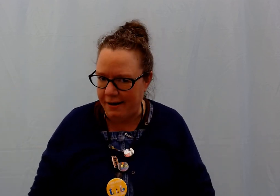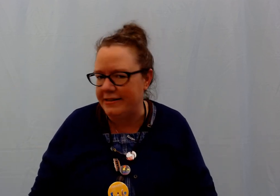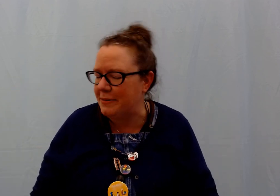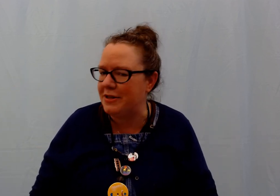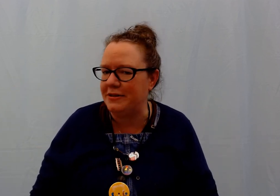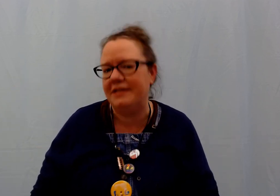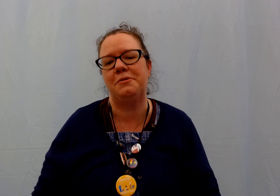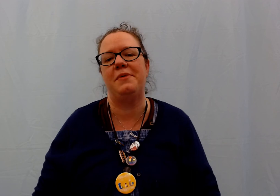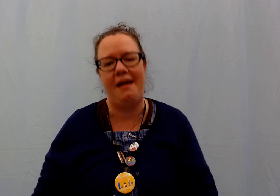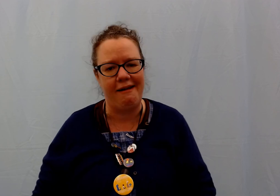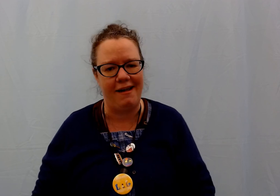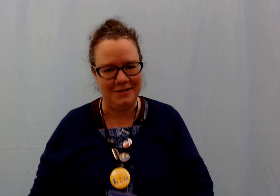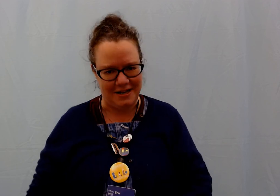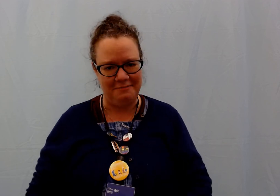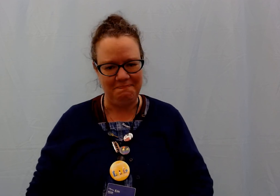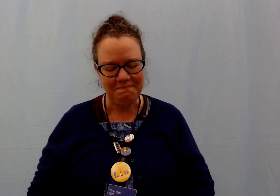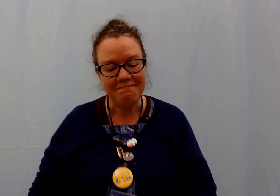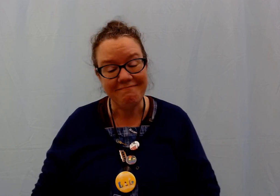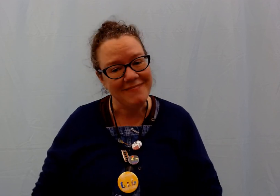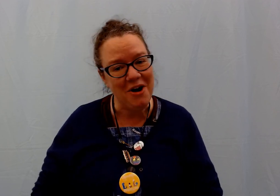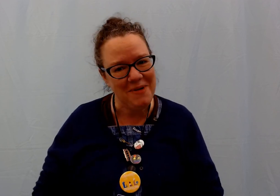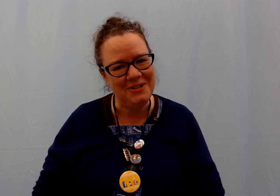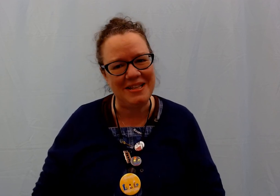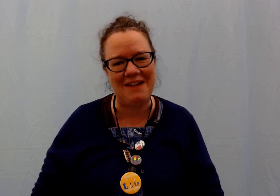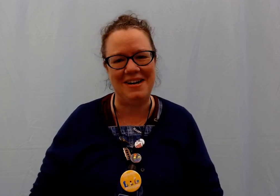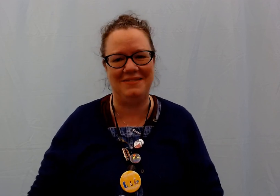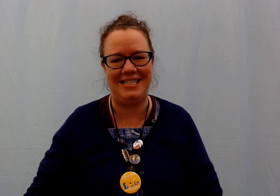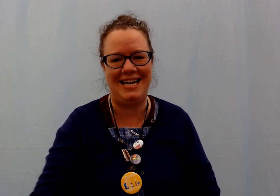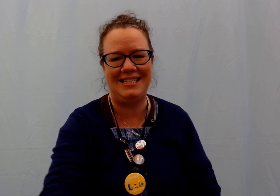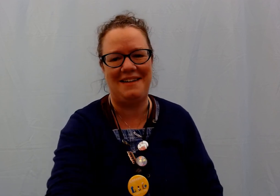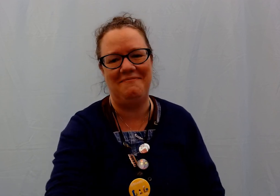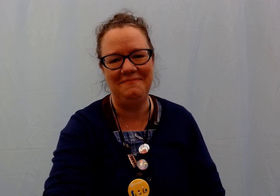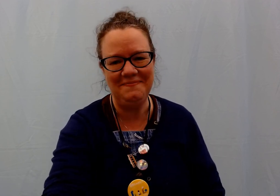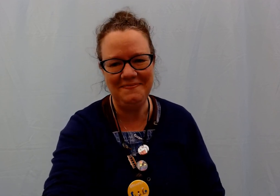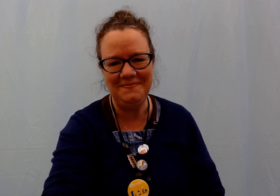on some of those days when we can't get outside. I hope you enjoyed that one! We'll see you next time!